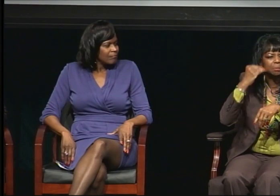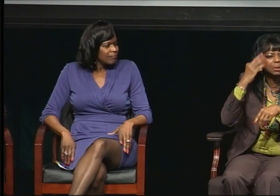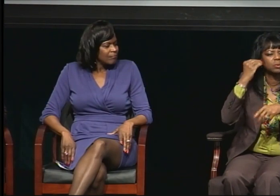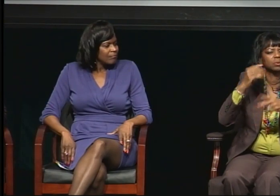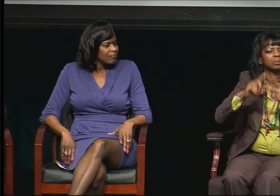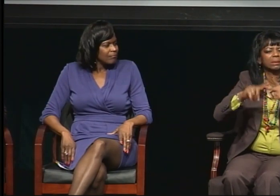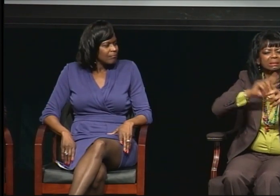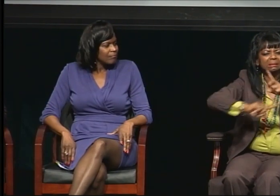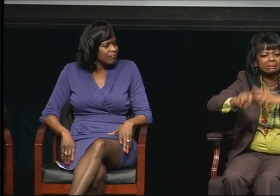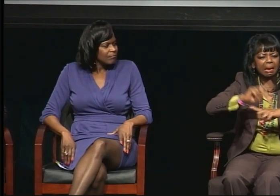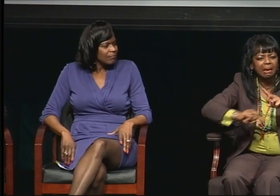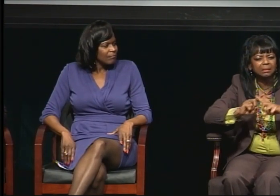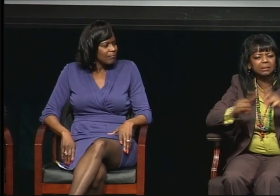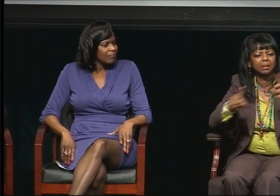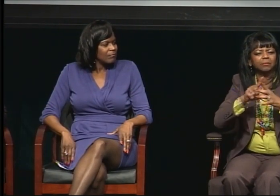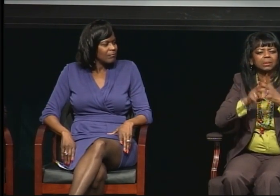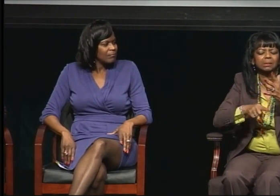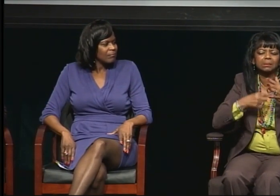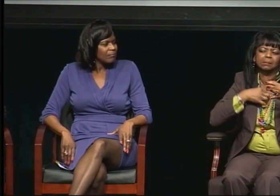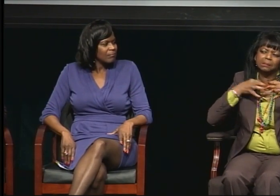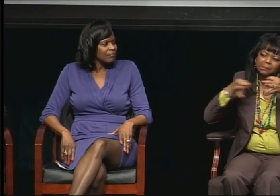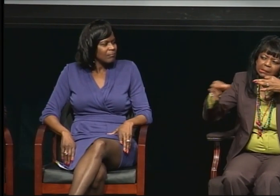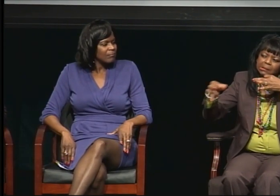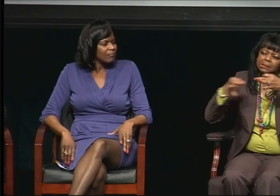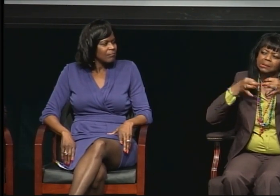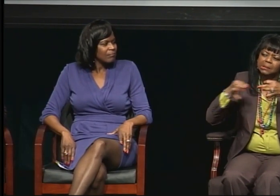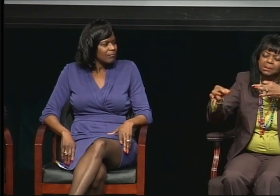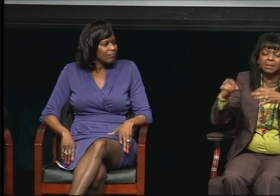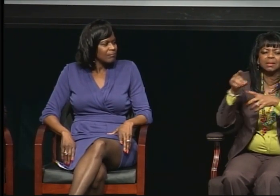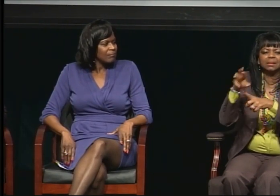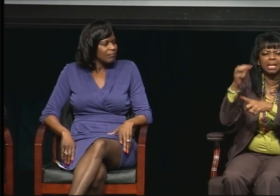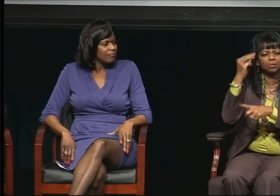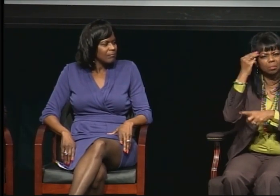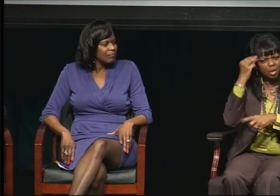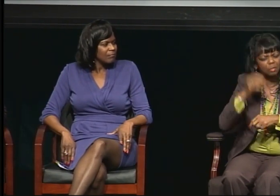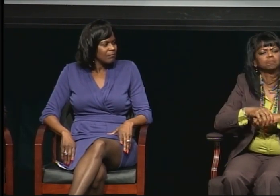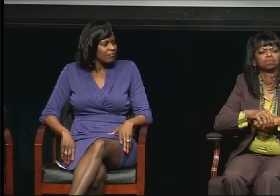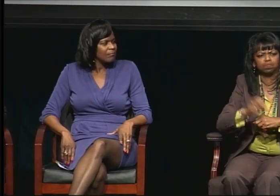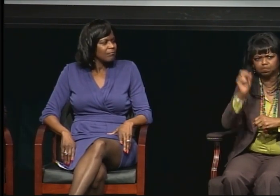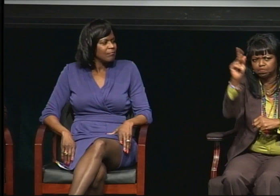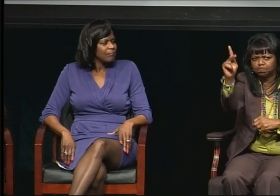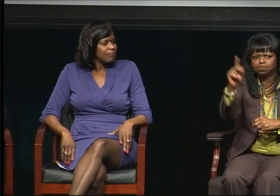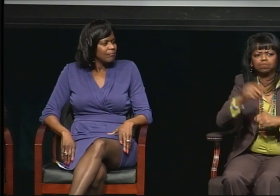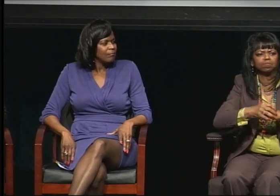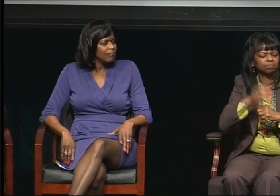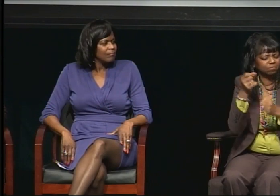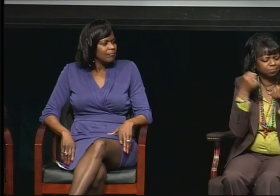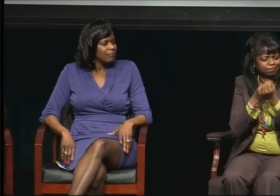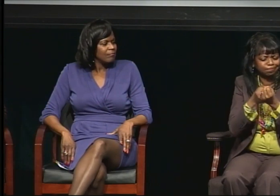And he was 100% supporting my endeavor. And sometimes when you're in a PhD program,